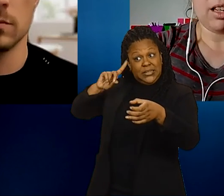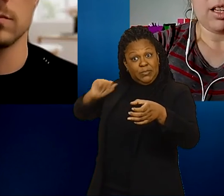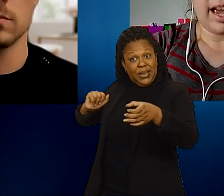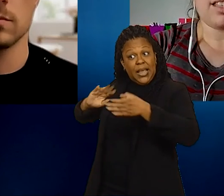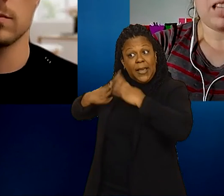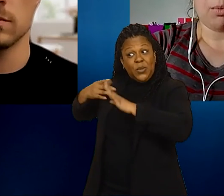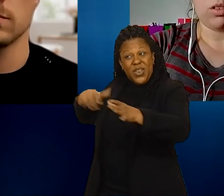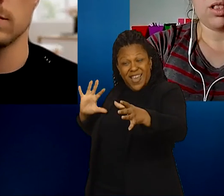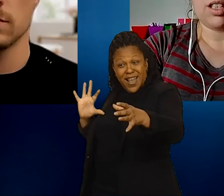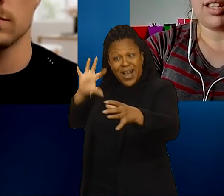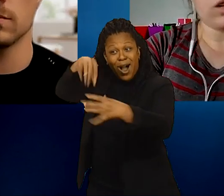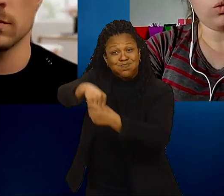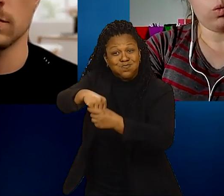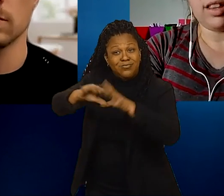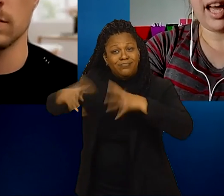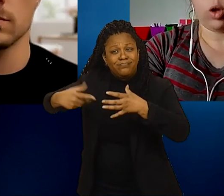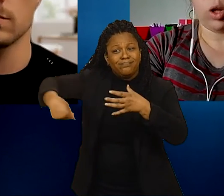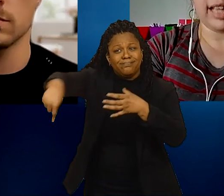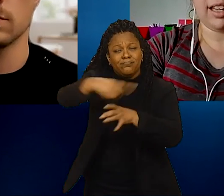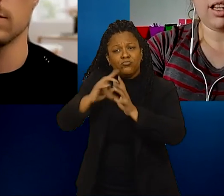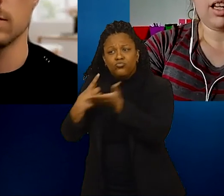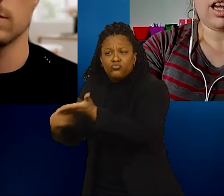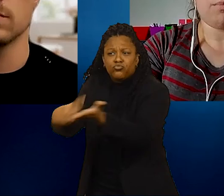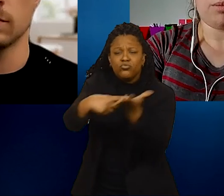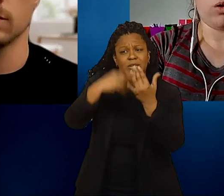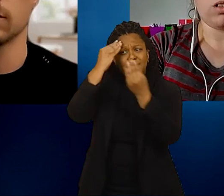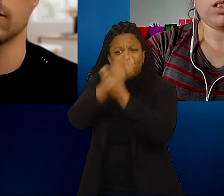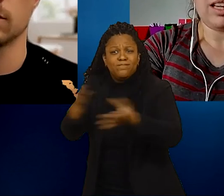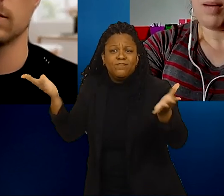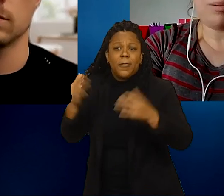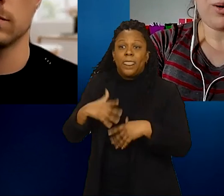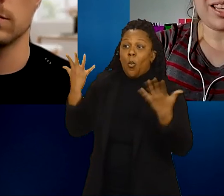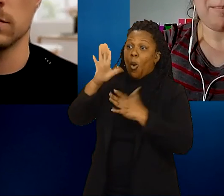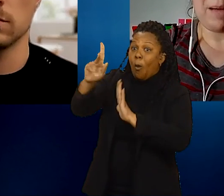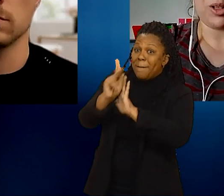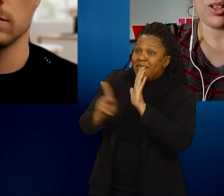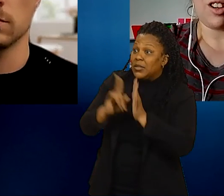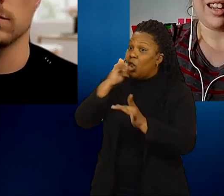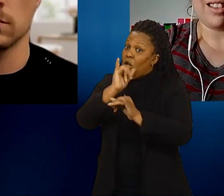at the table to tell you what that looks like in a proposal. A proposal on paper looks great